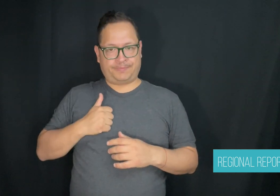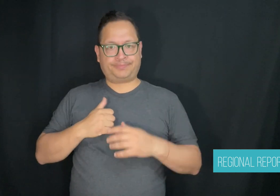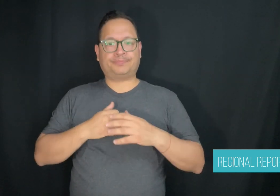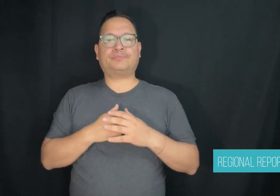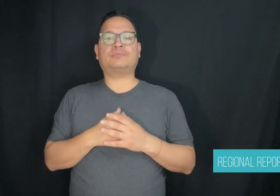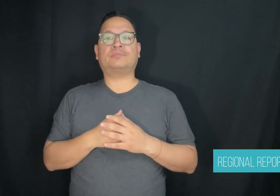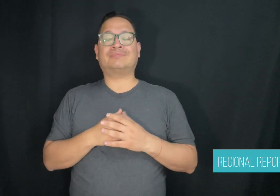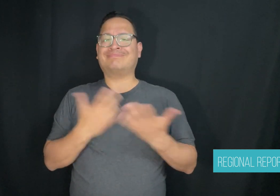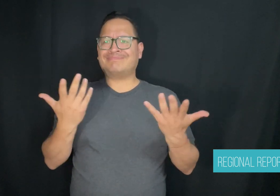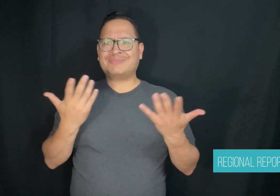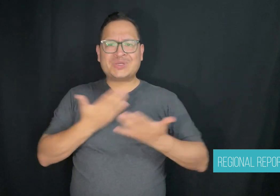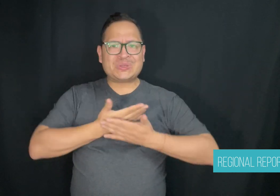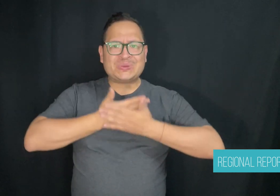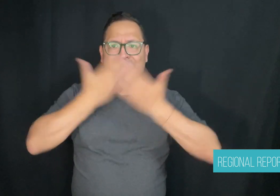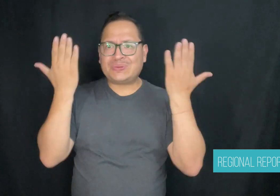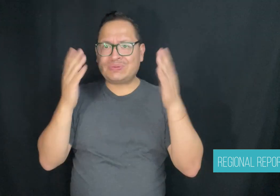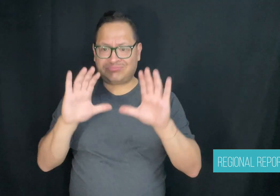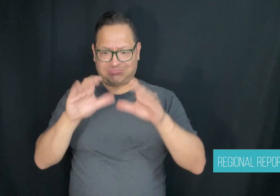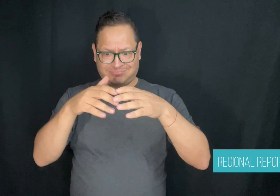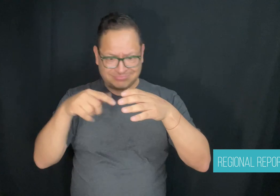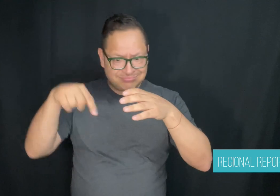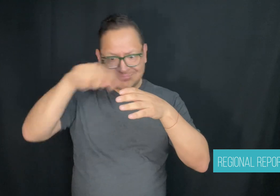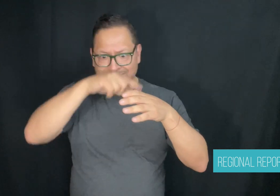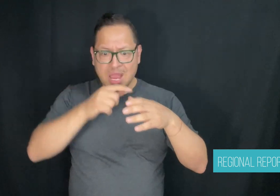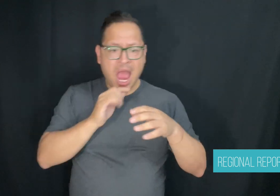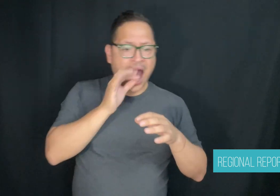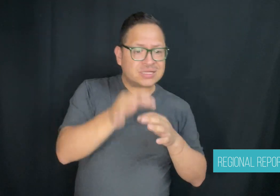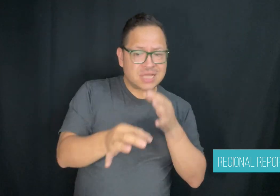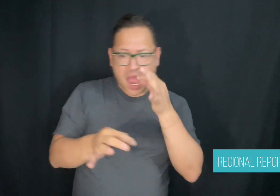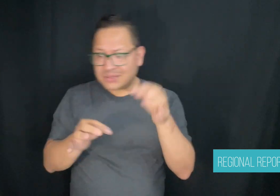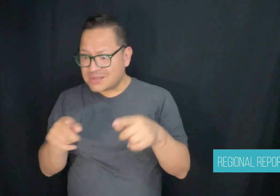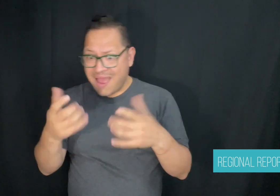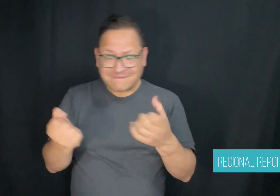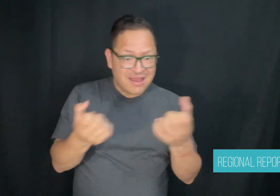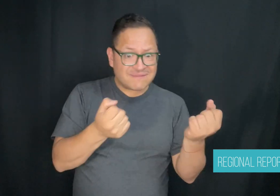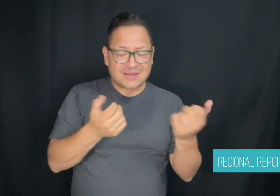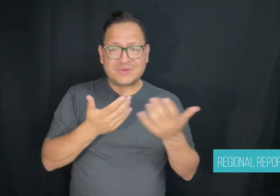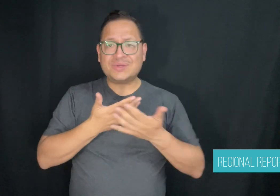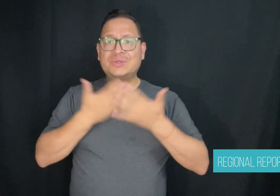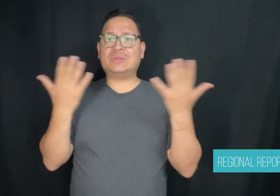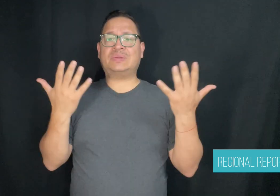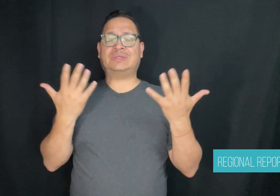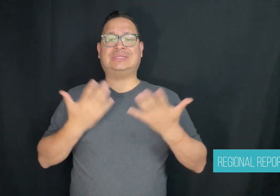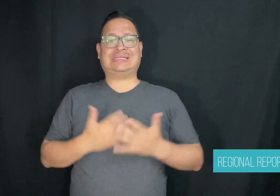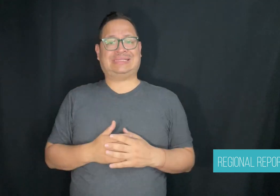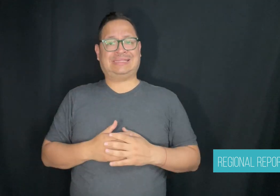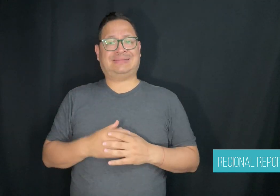educational interpreter, but Heather said that without